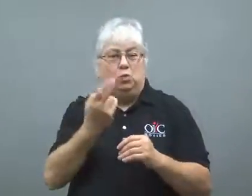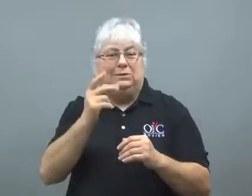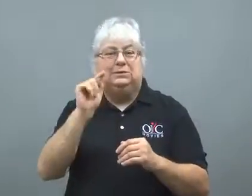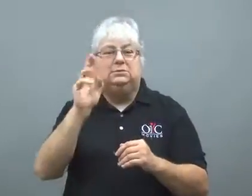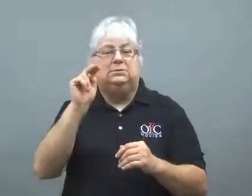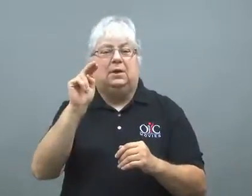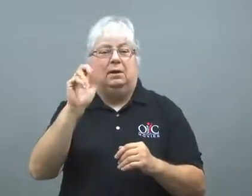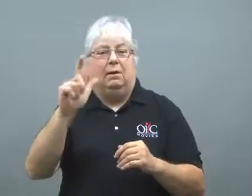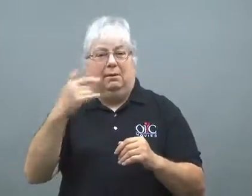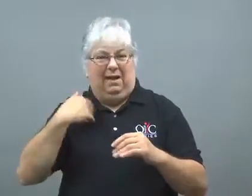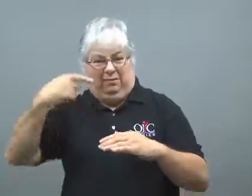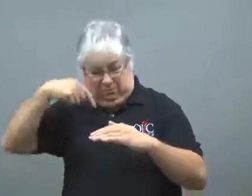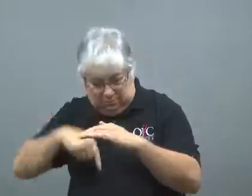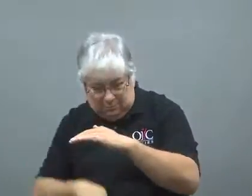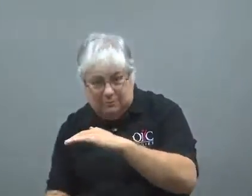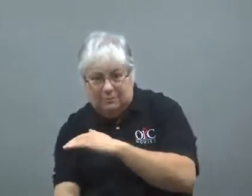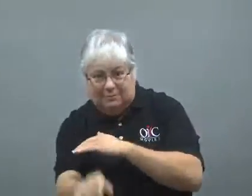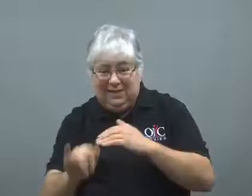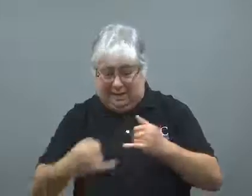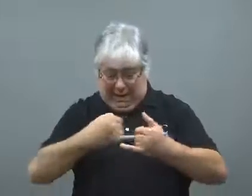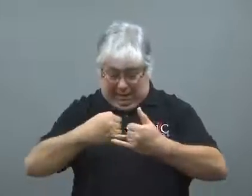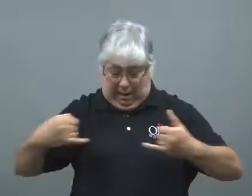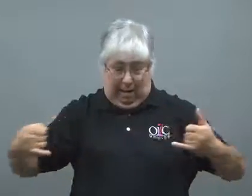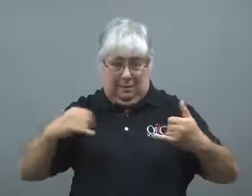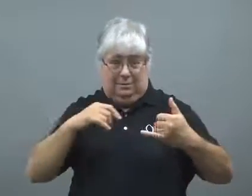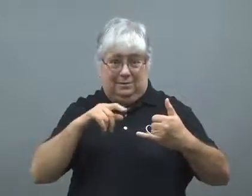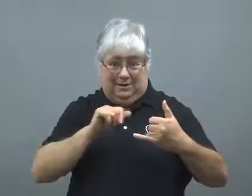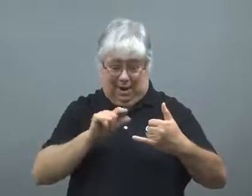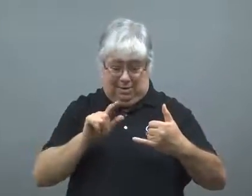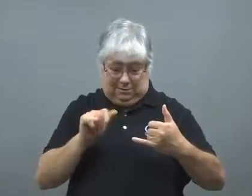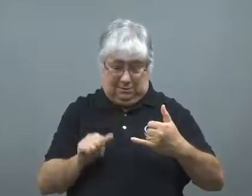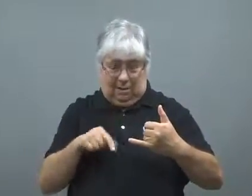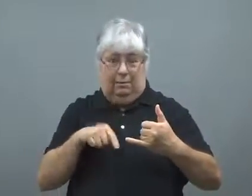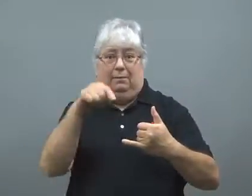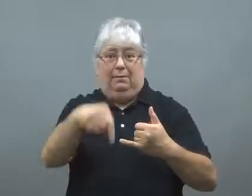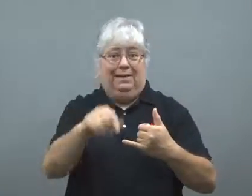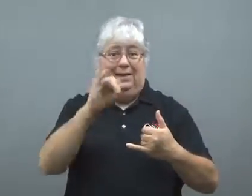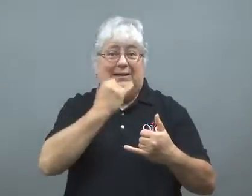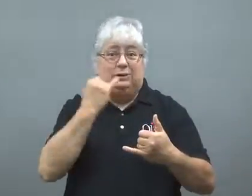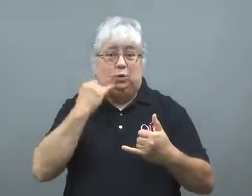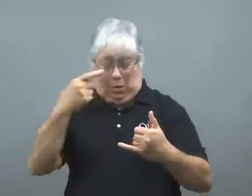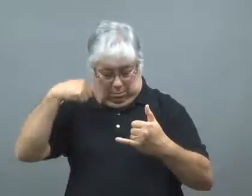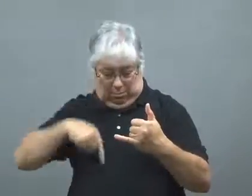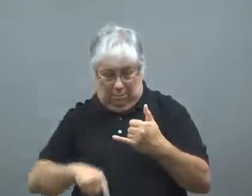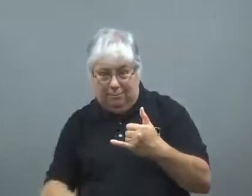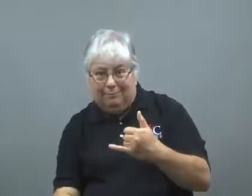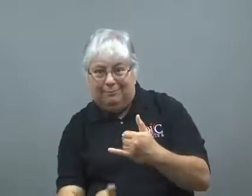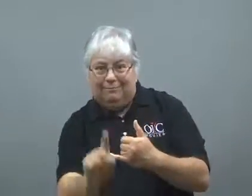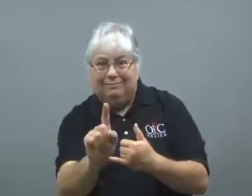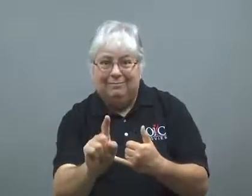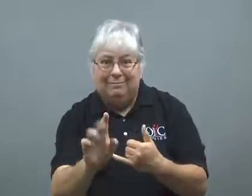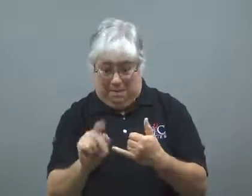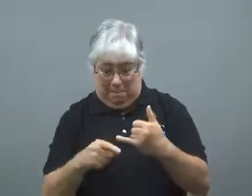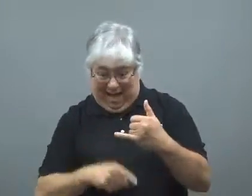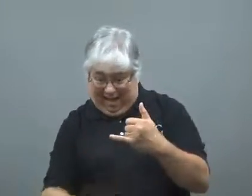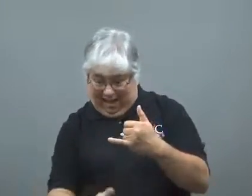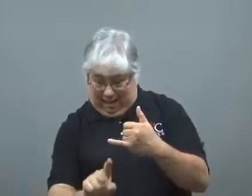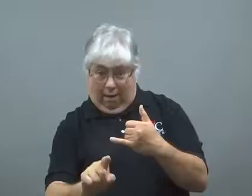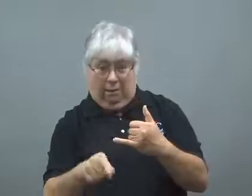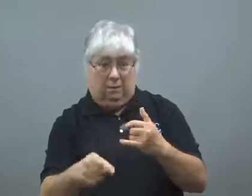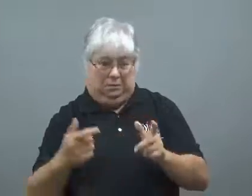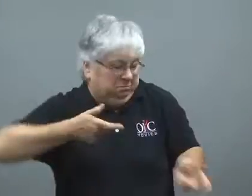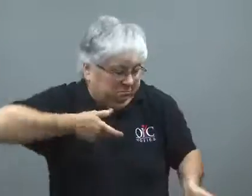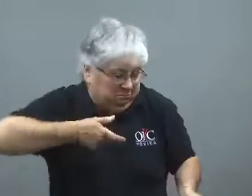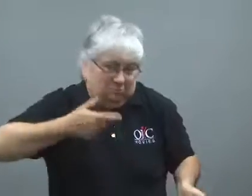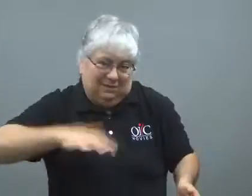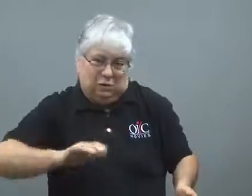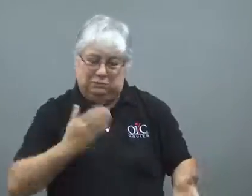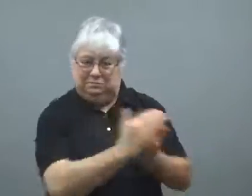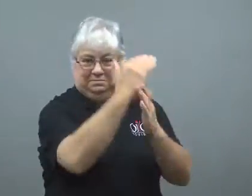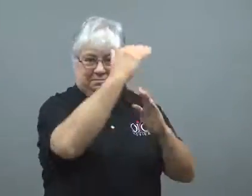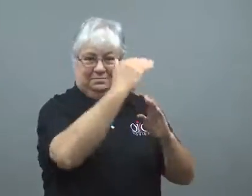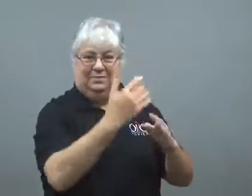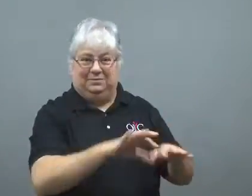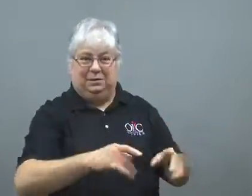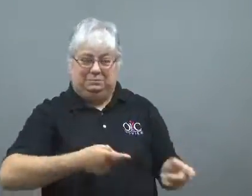The tunnel went under the border between Gaza Strip and Israel.